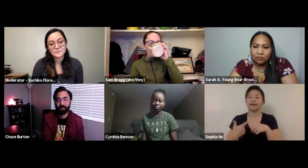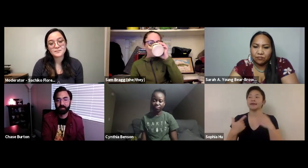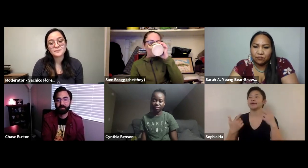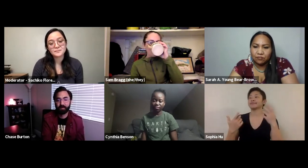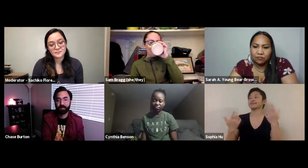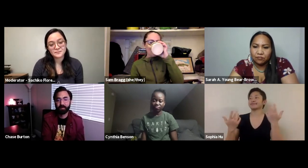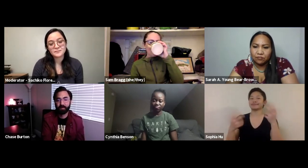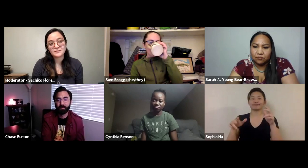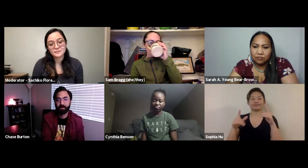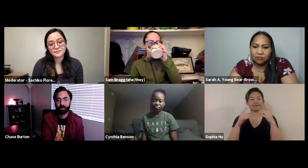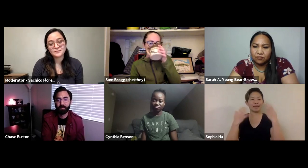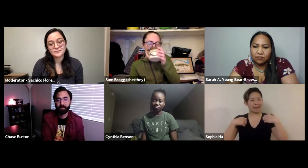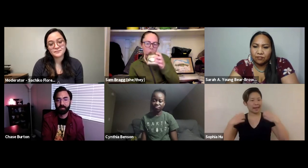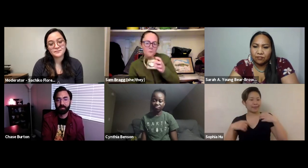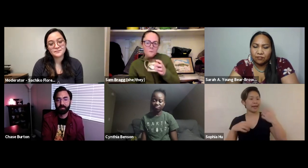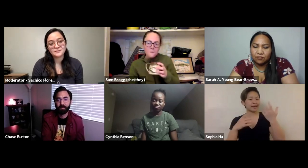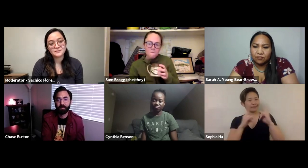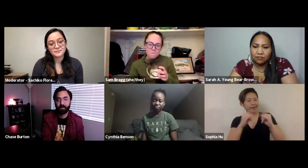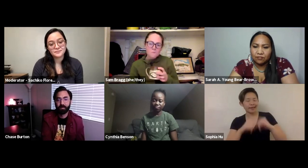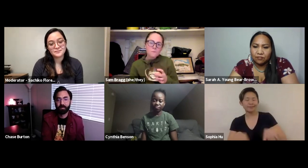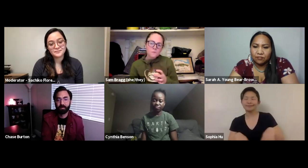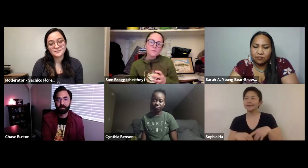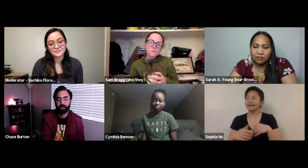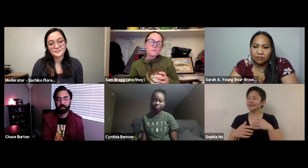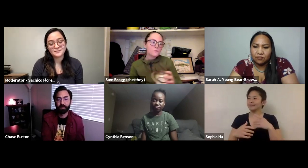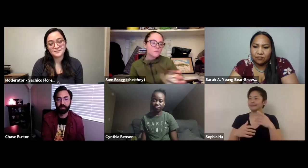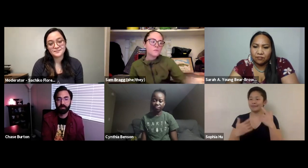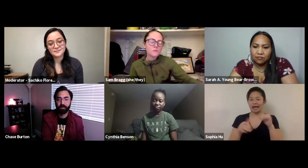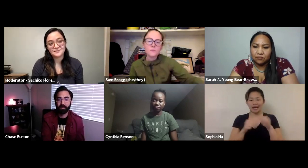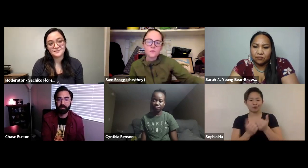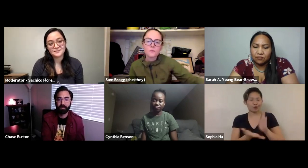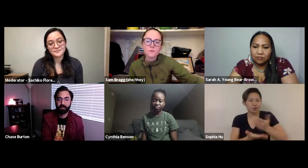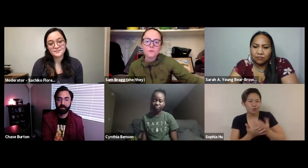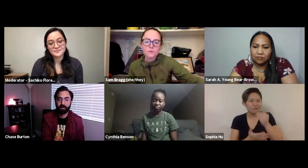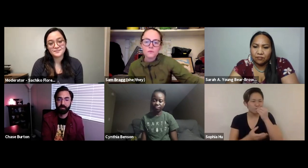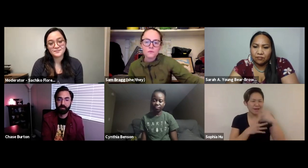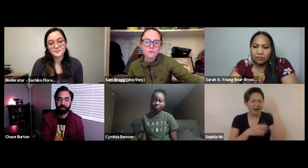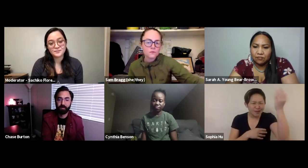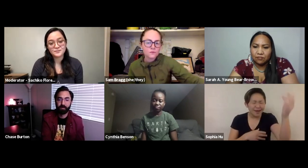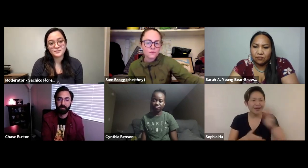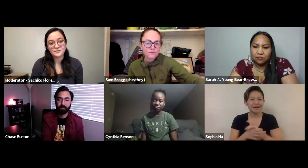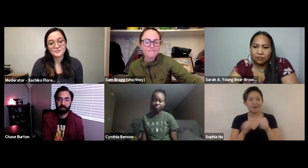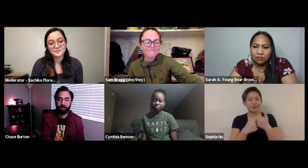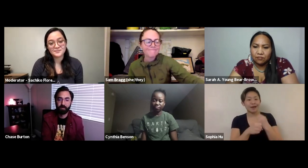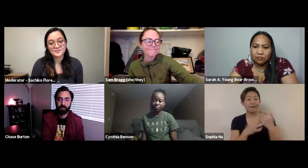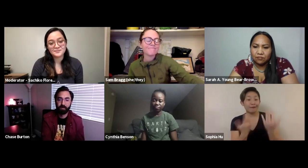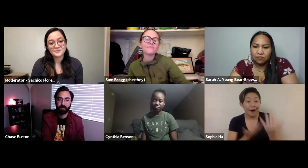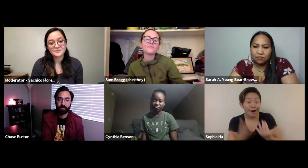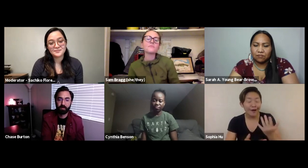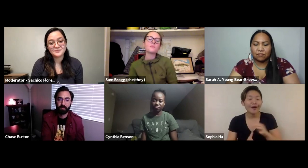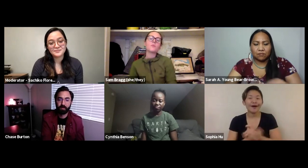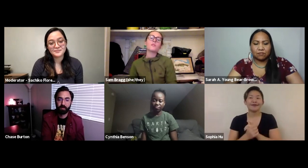me to rock climbing and backpacking and camping like I was mentioning and cooking you know